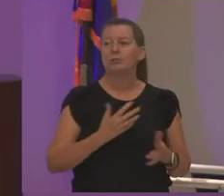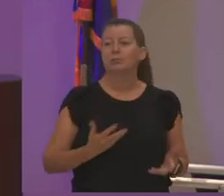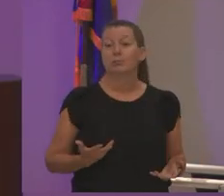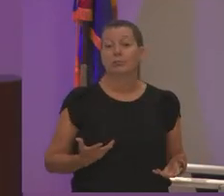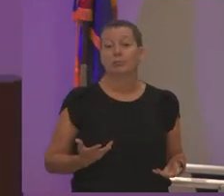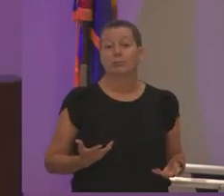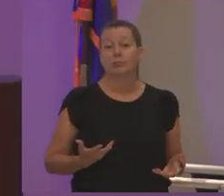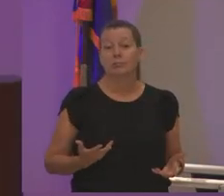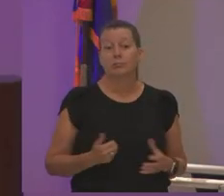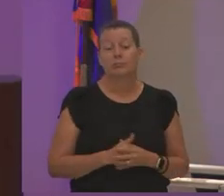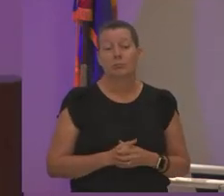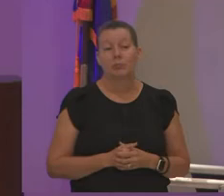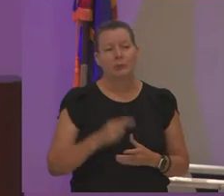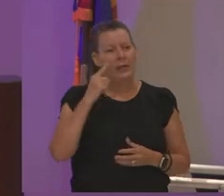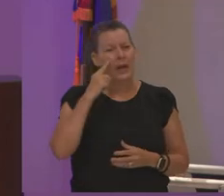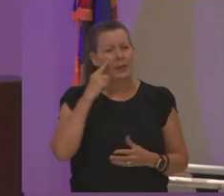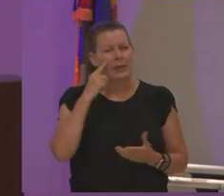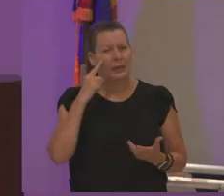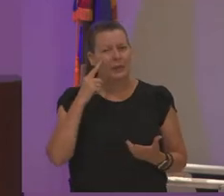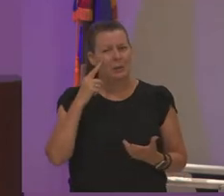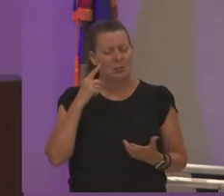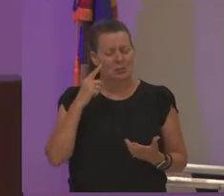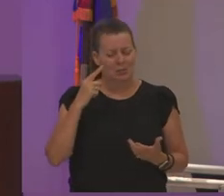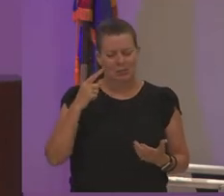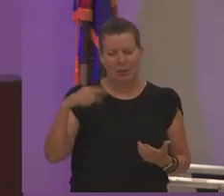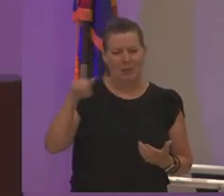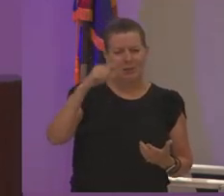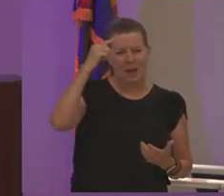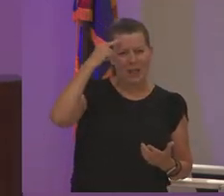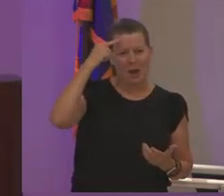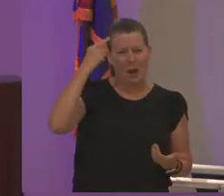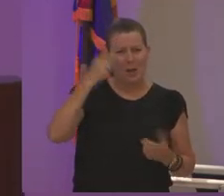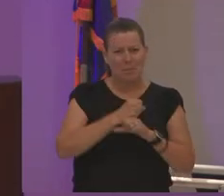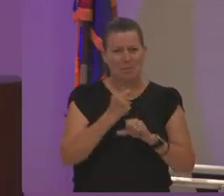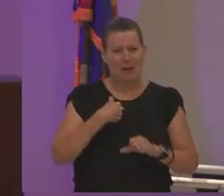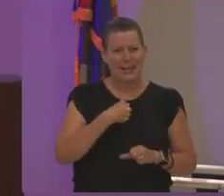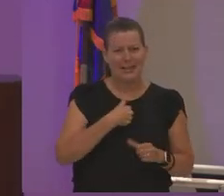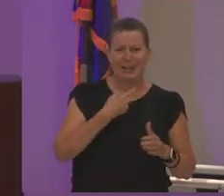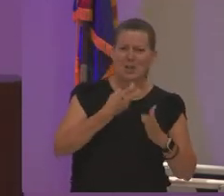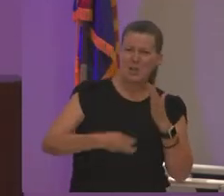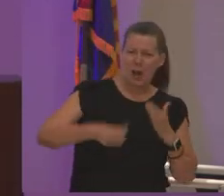and i think they thought that made us tougher i don't know what the hell they thought it did but i